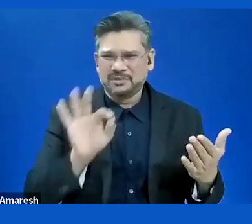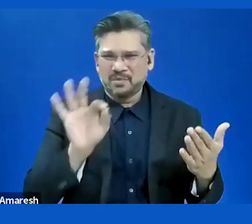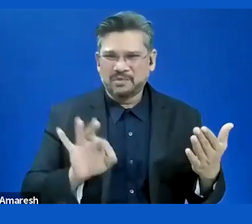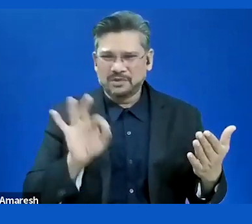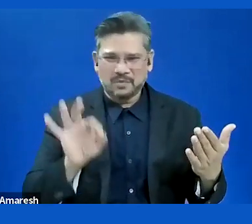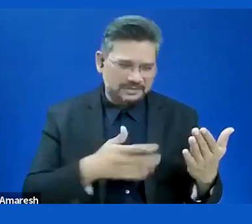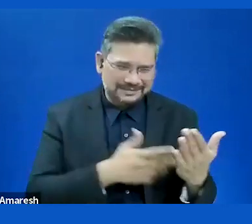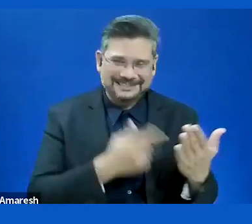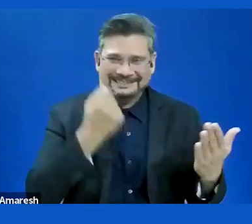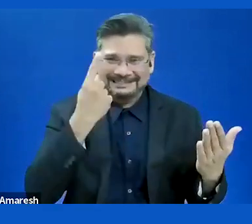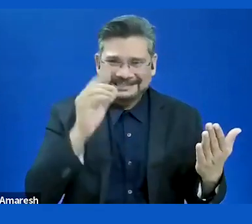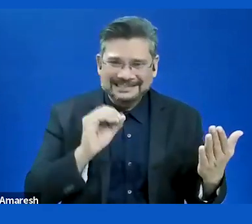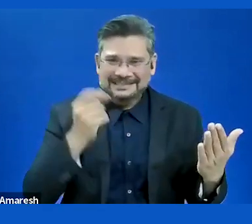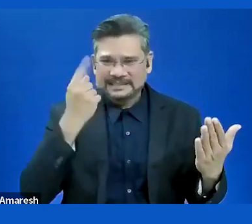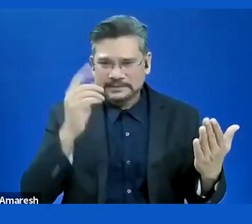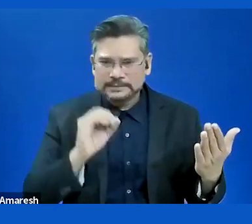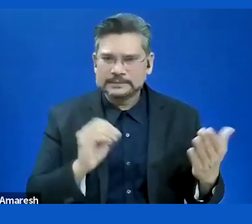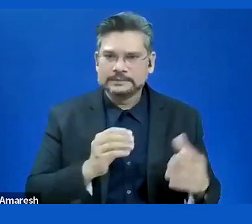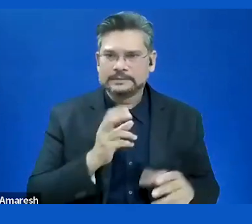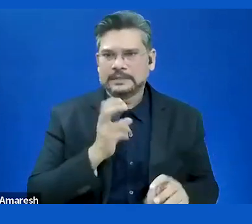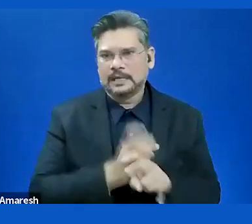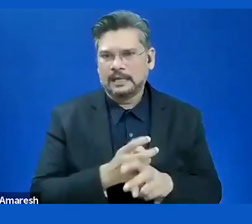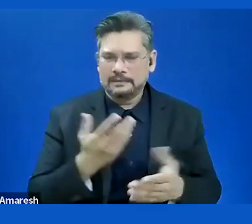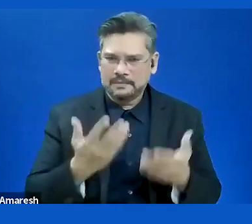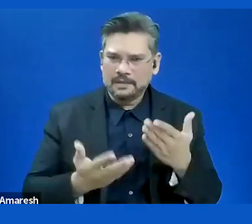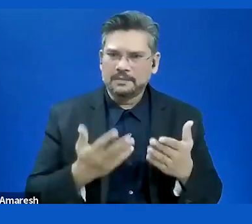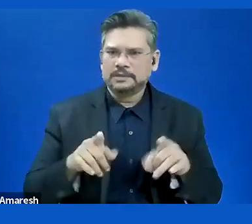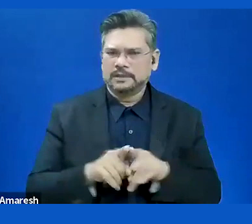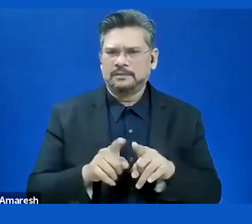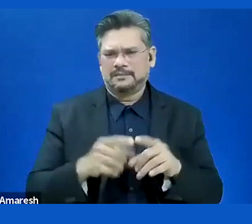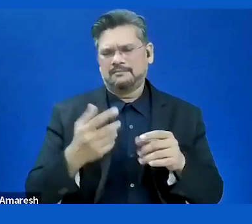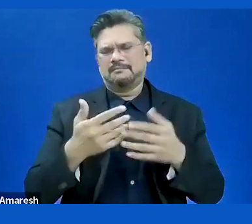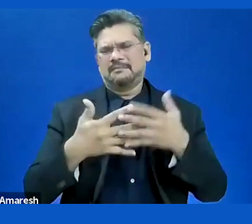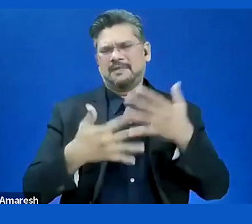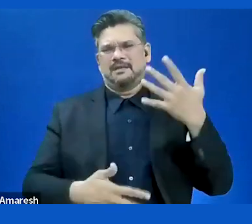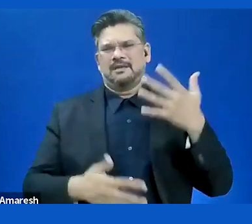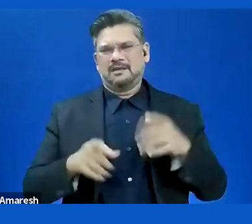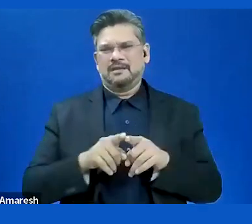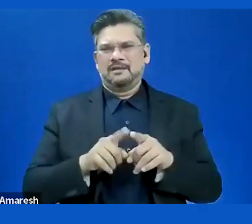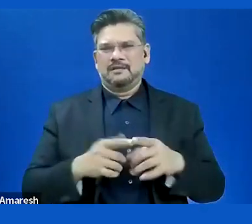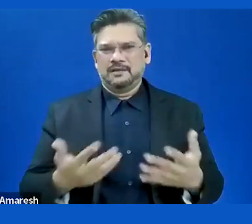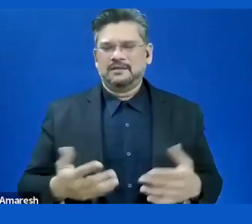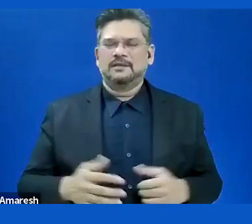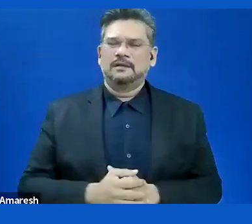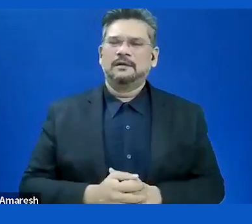the context of understanding the digital world, the problems of this. We bring to the people.